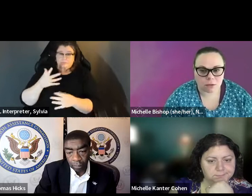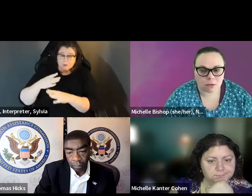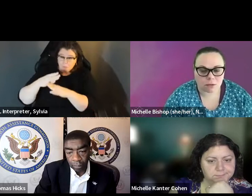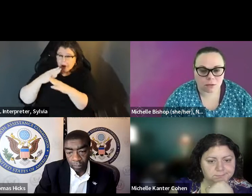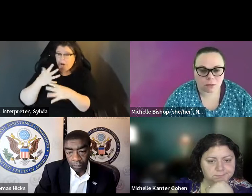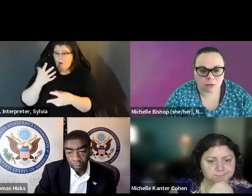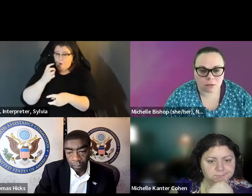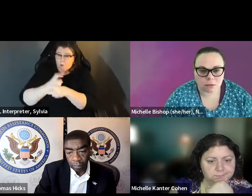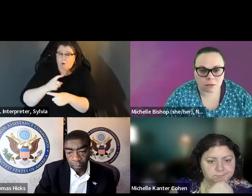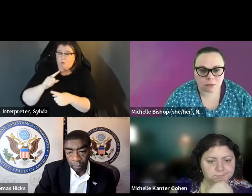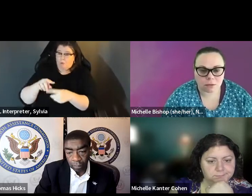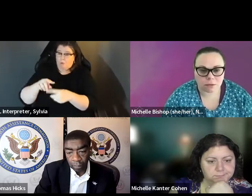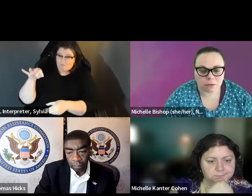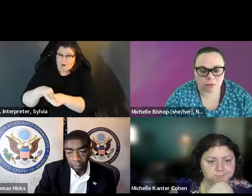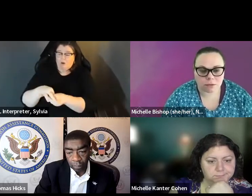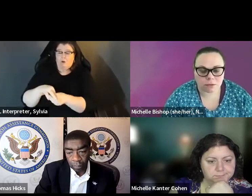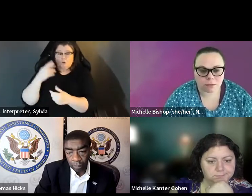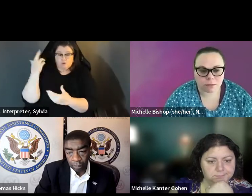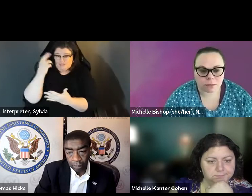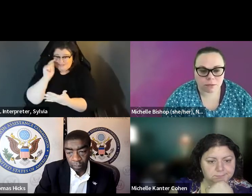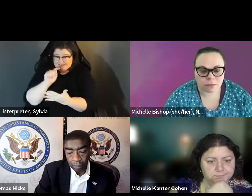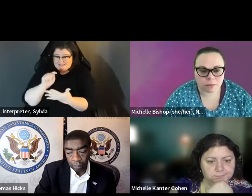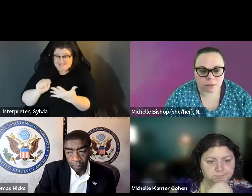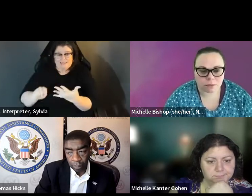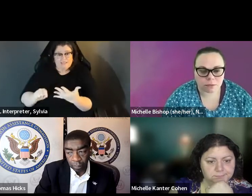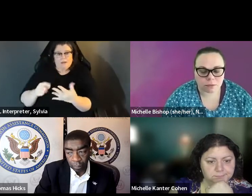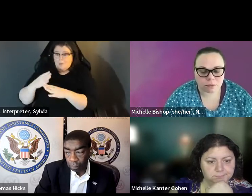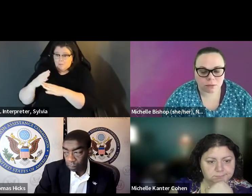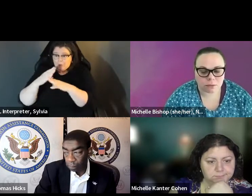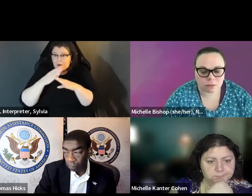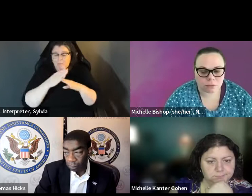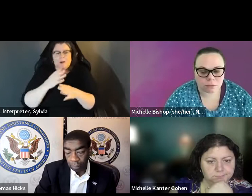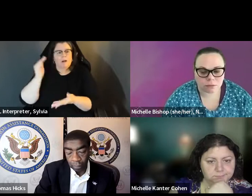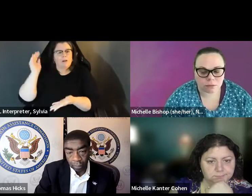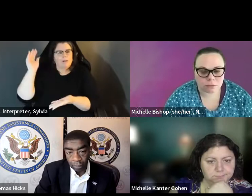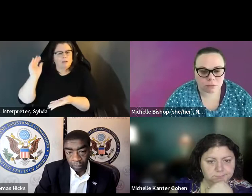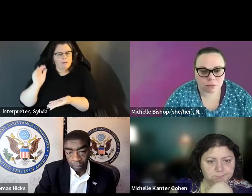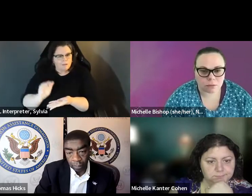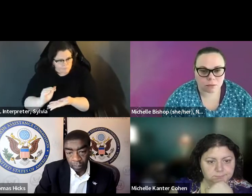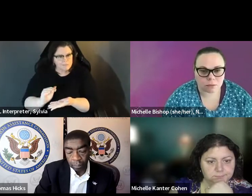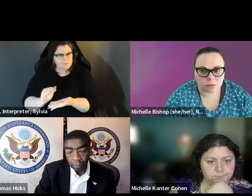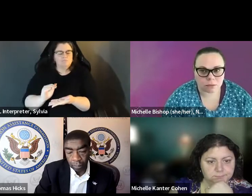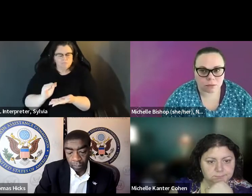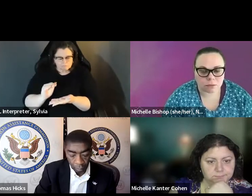16. That's that's a big increase a a factor in this, I think, is the that the difficulties in voting do seem to be Coming down. voting do seem to be coming down. As I said, there was 11 As I said, the there there is 11% of people of voters with disabilities.